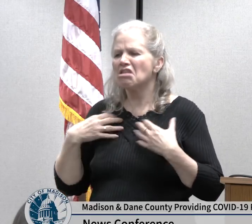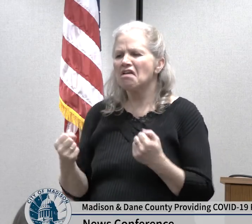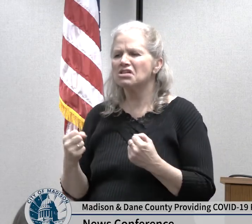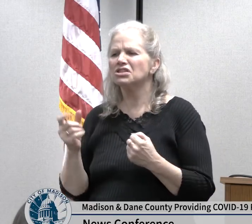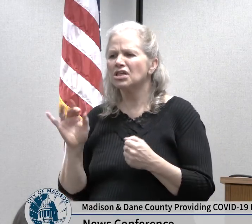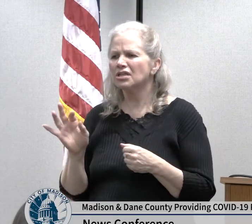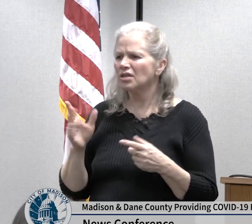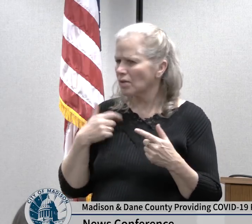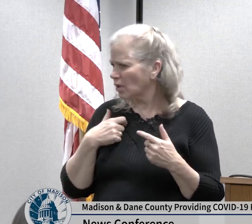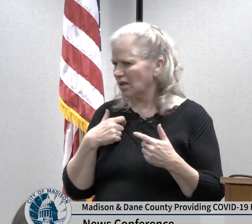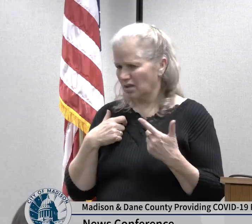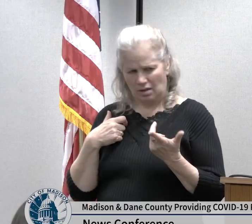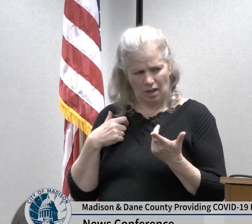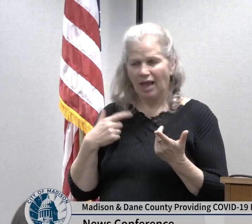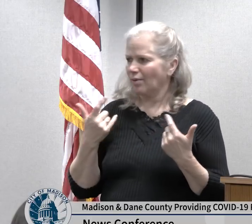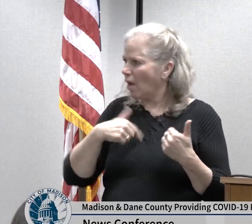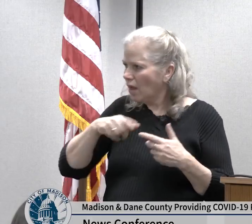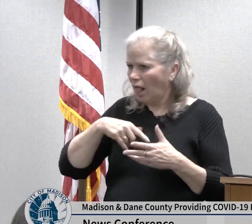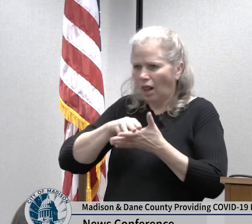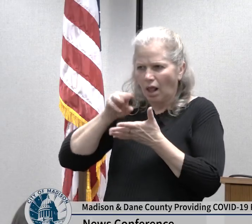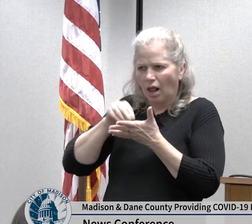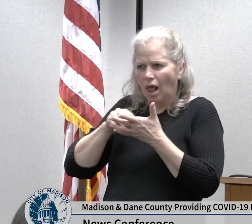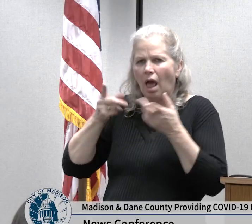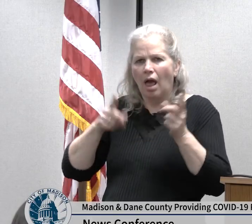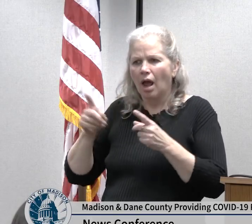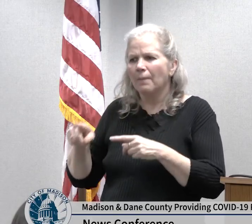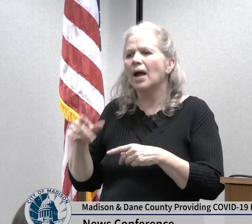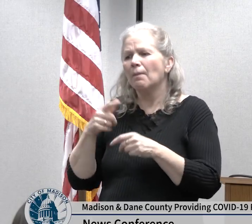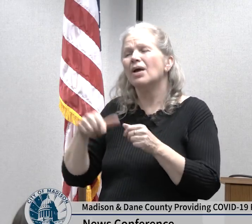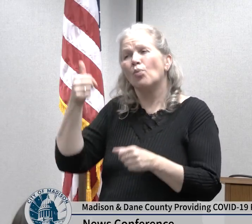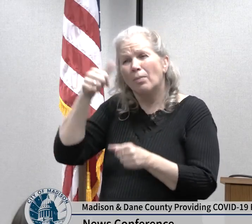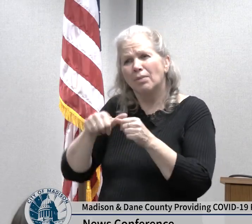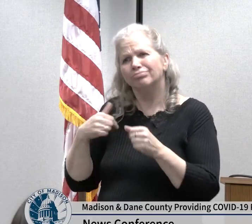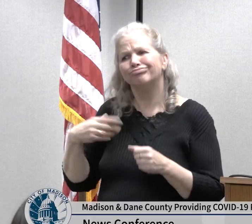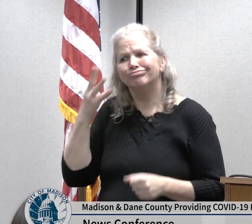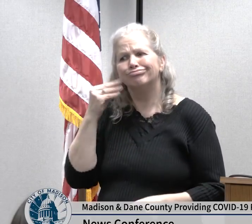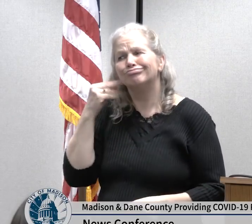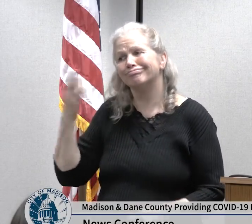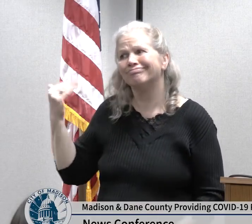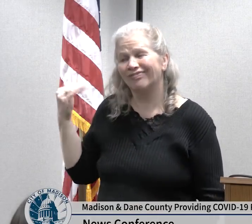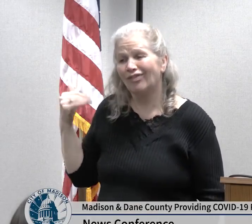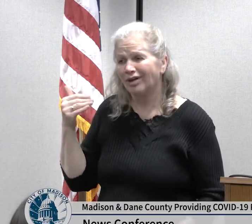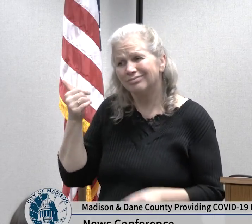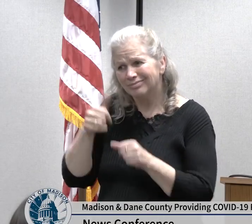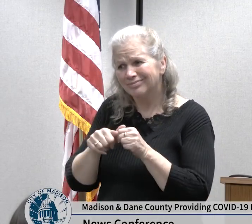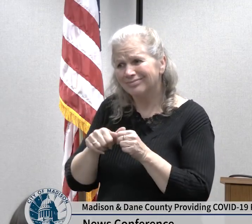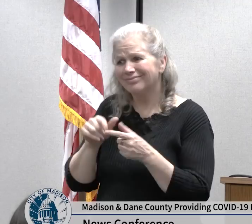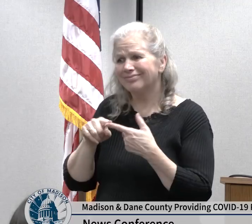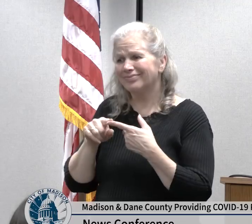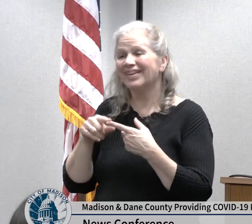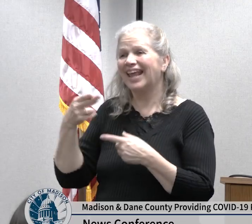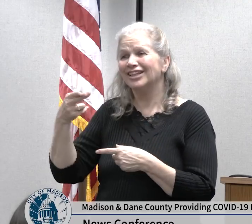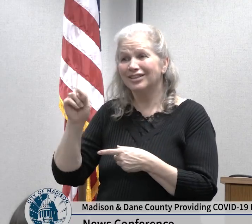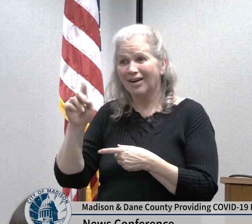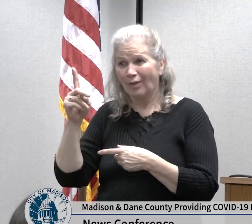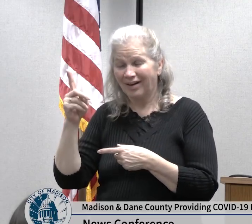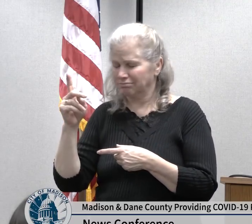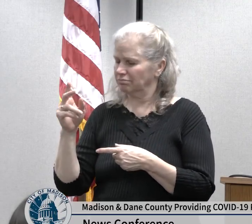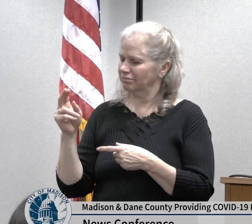happening now but the other crises that we have all weathered in the past with each one and one and similar entities that we we feel that we can handle this